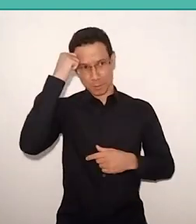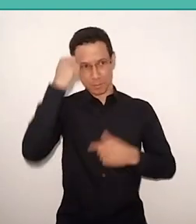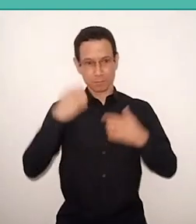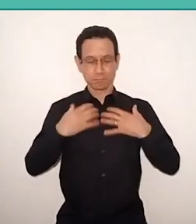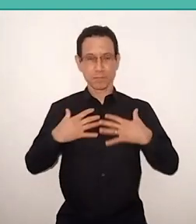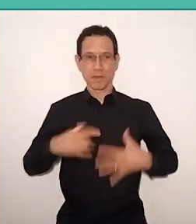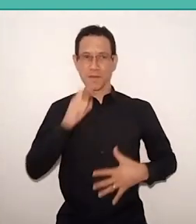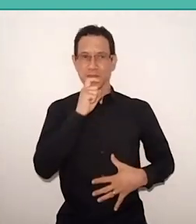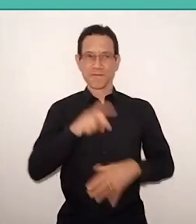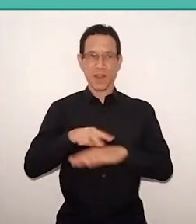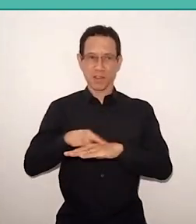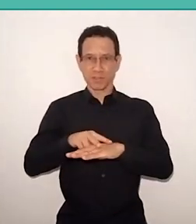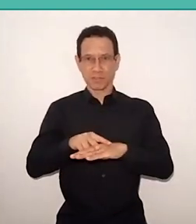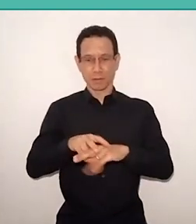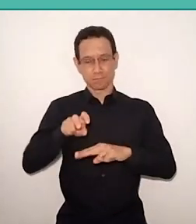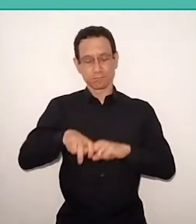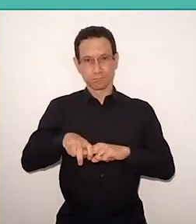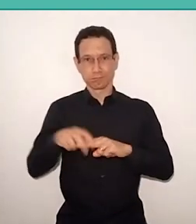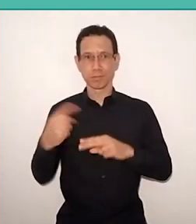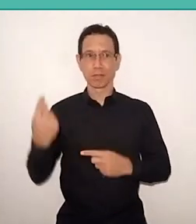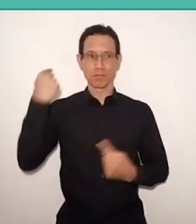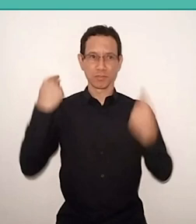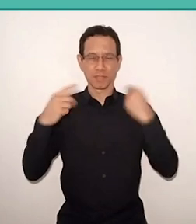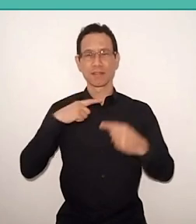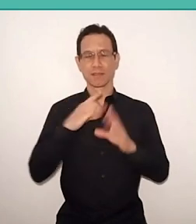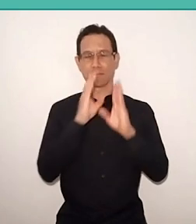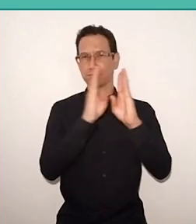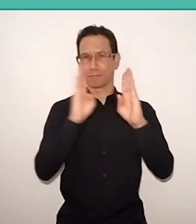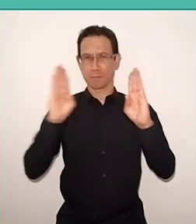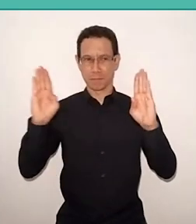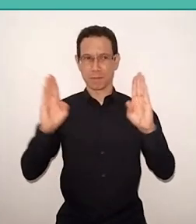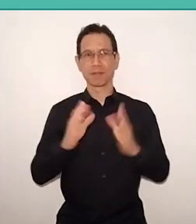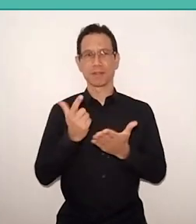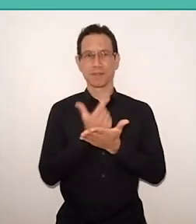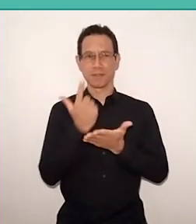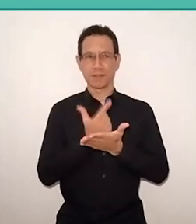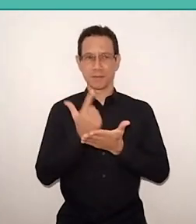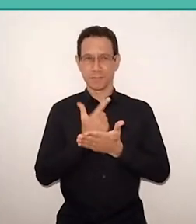and, behind me, has a bookcase with books. before we start at today's panel,